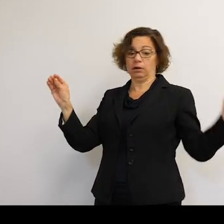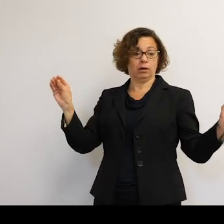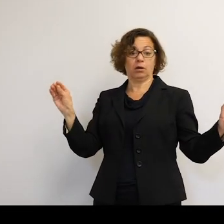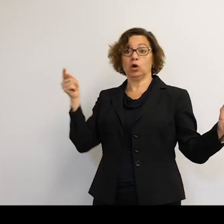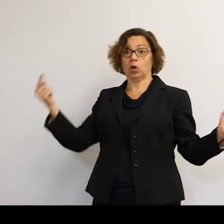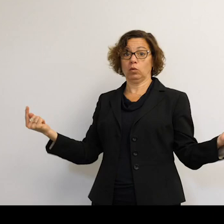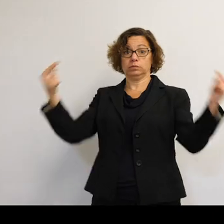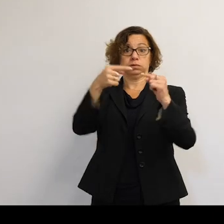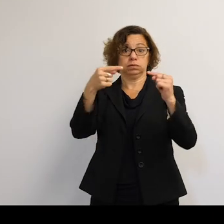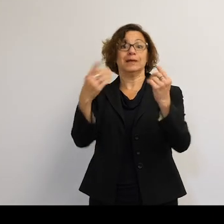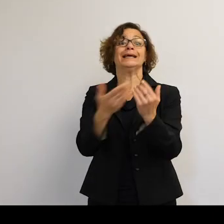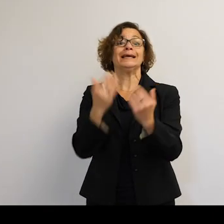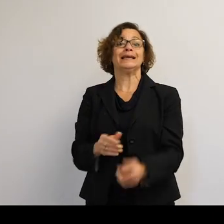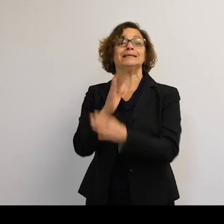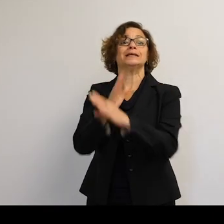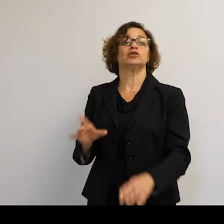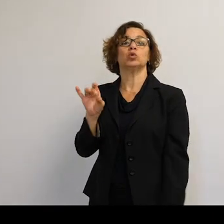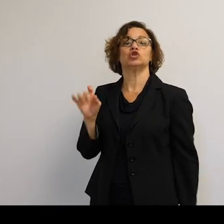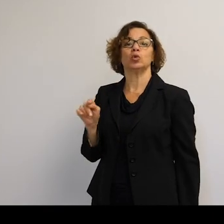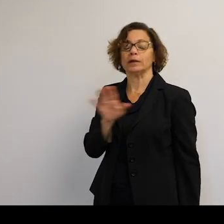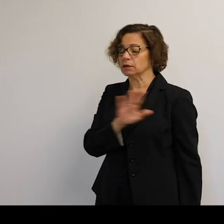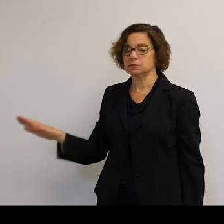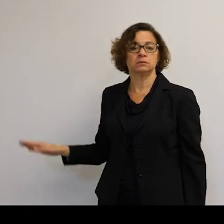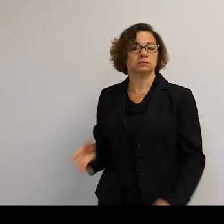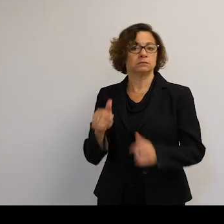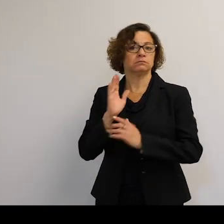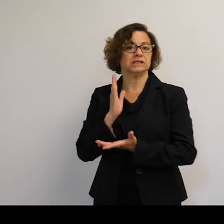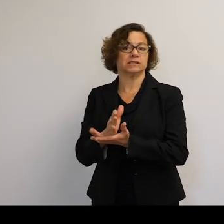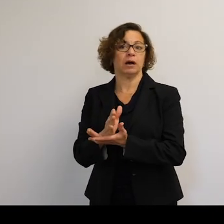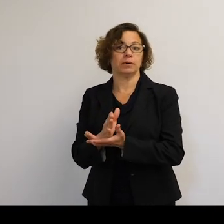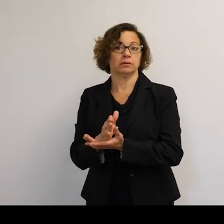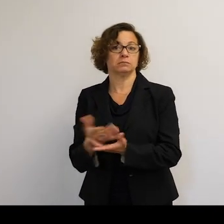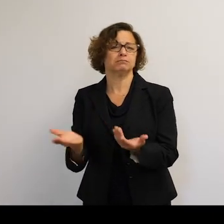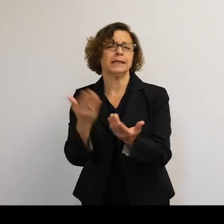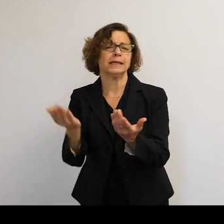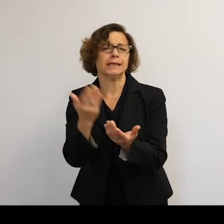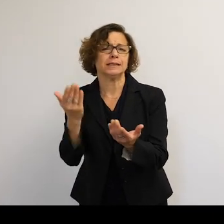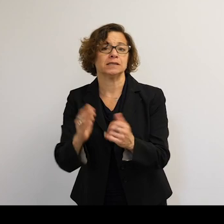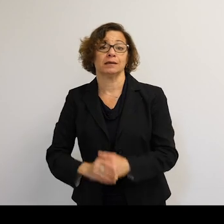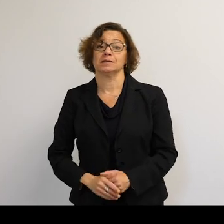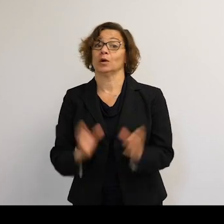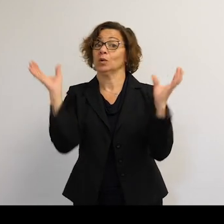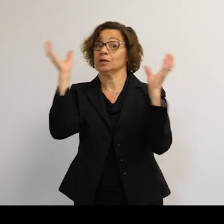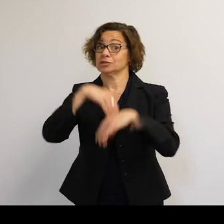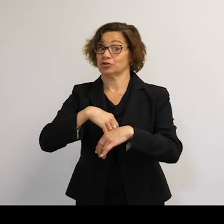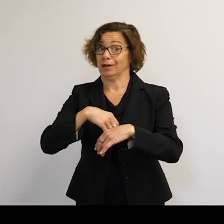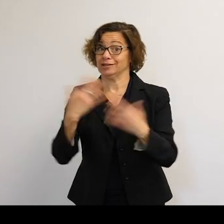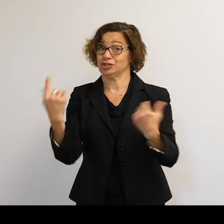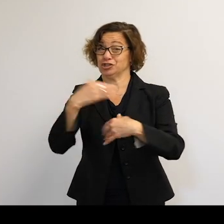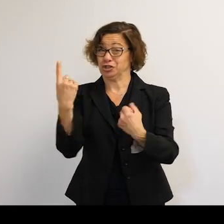No more anti-satellite missile tests. Now, there's some news today. So this is what's called foreshadowing, right?